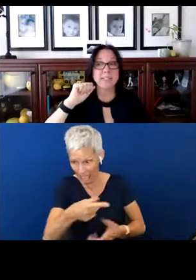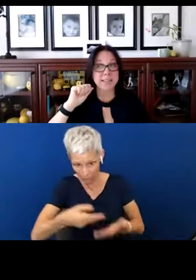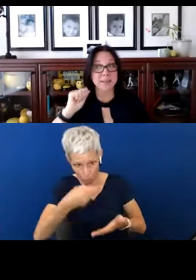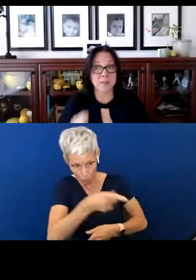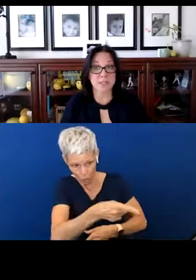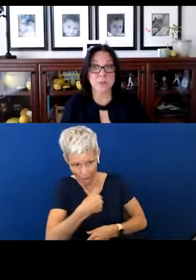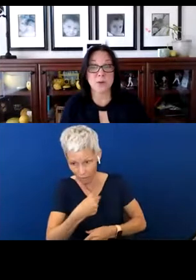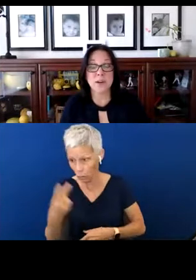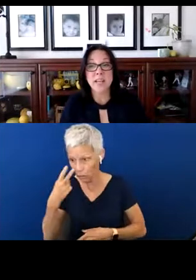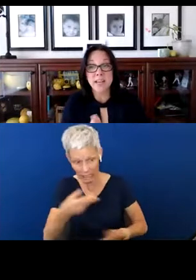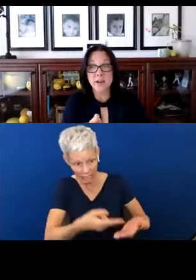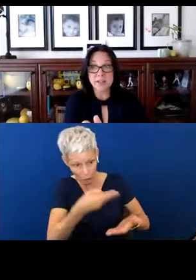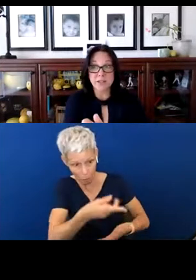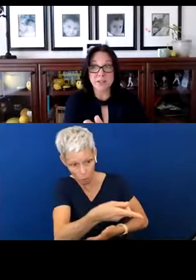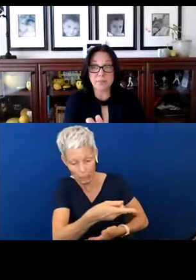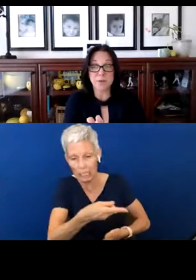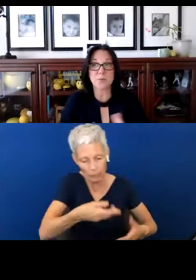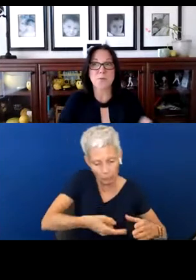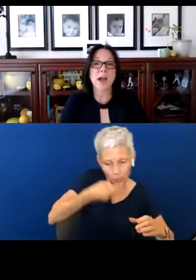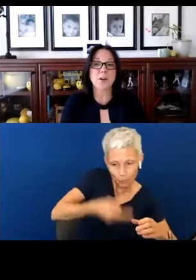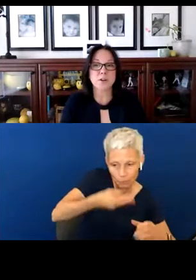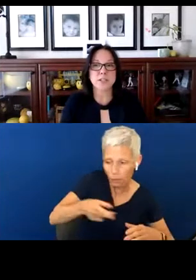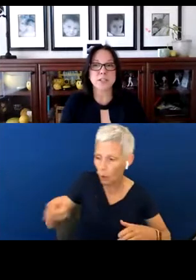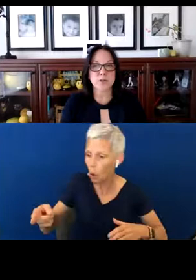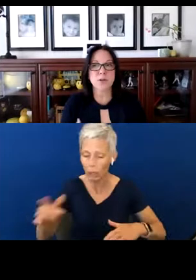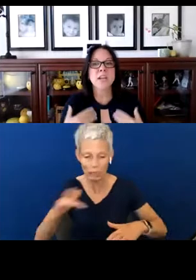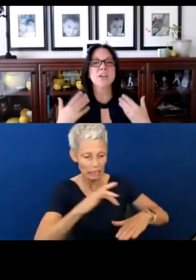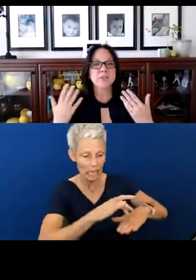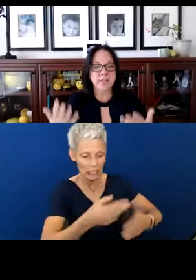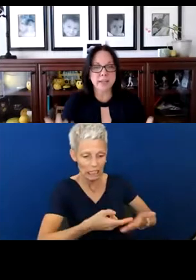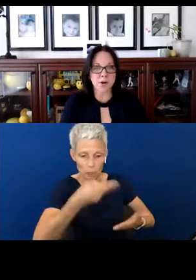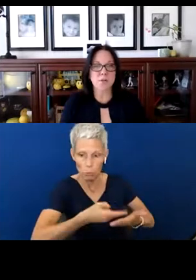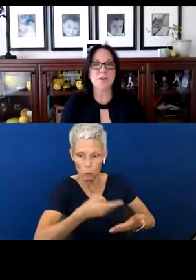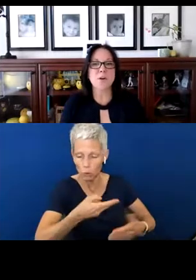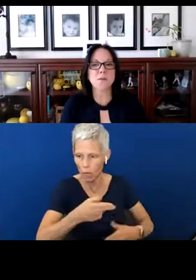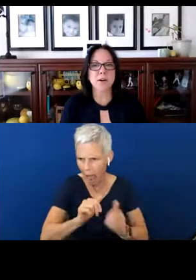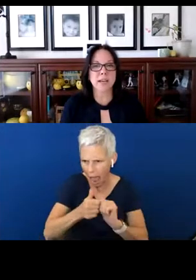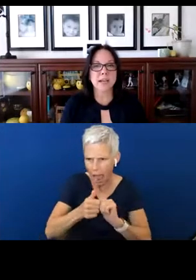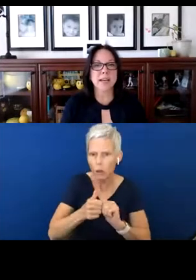eating with a spoon. Here. Touch the spoon. How do you use the spoon?” Using it over and over again